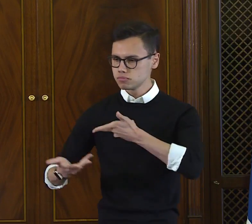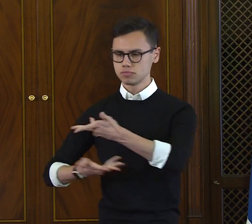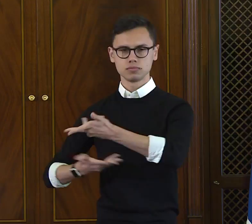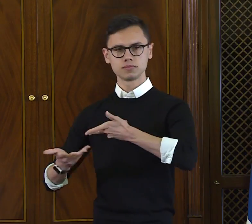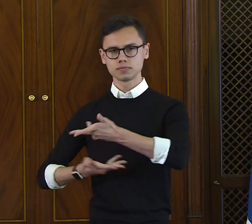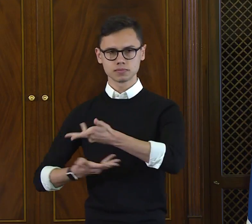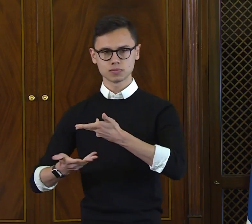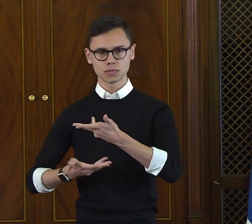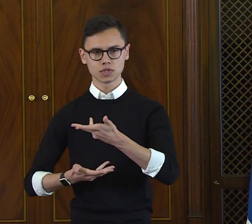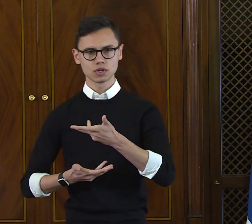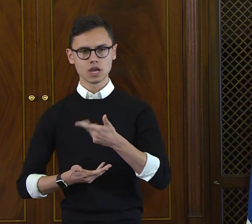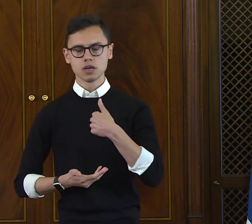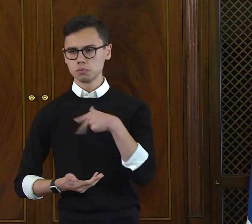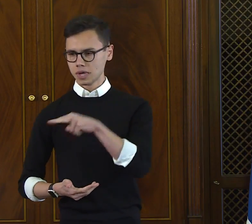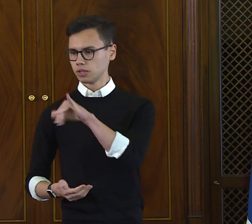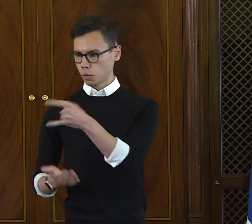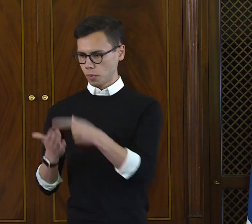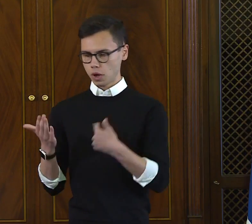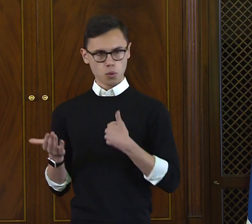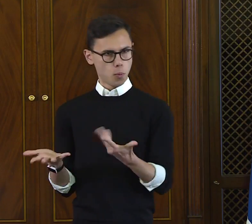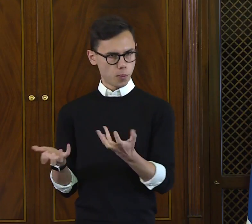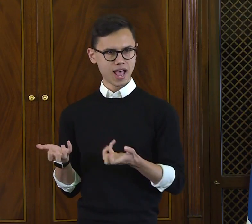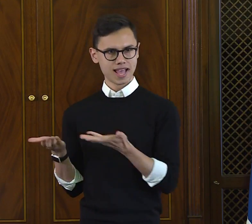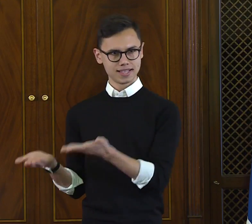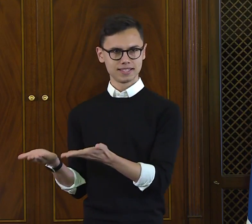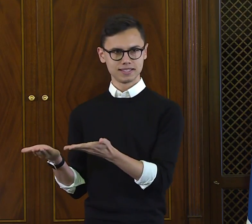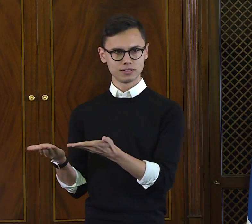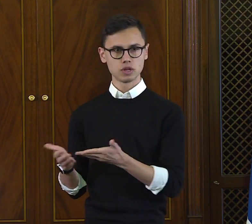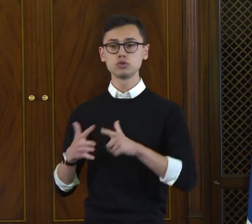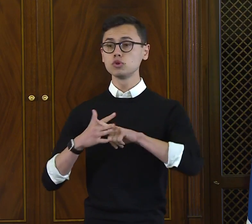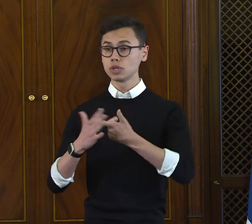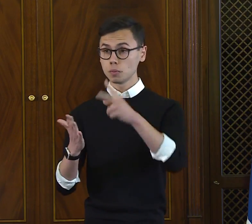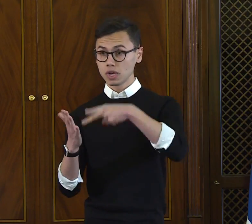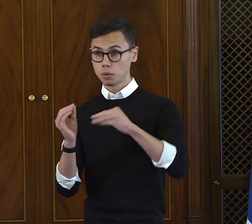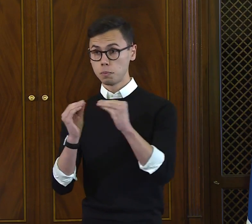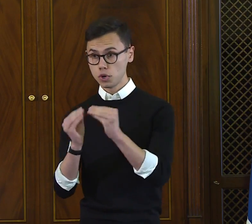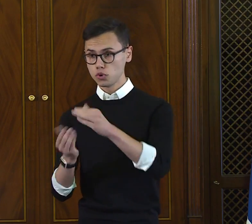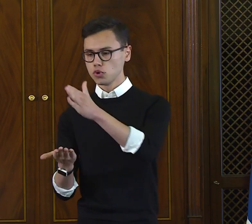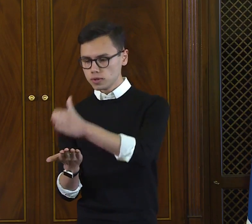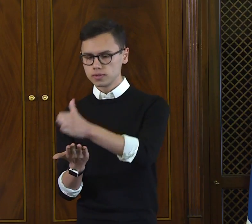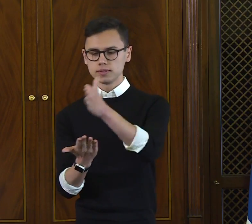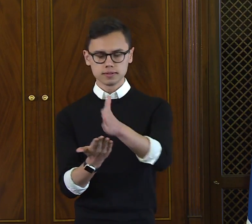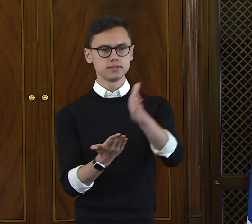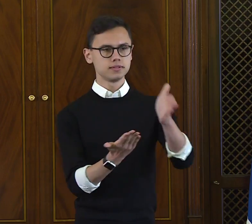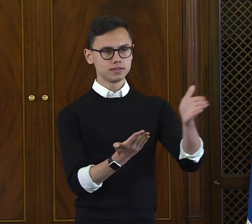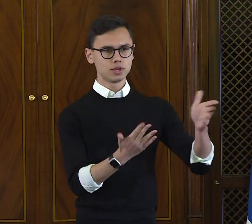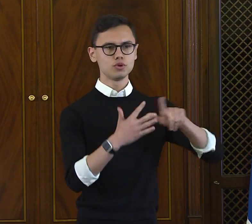It was very funny and familiar. It was something that I want.